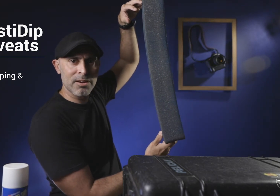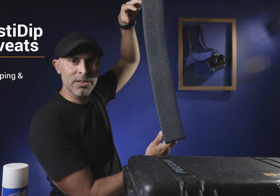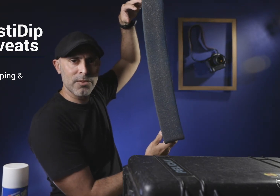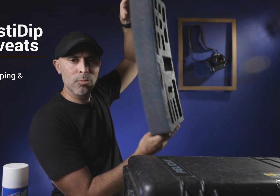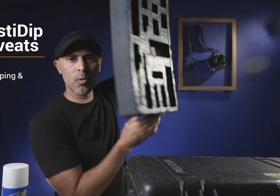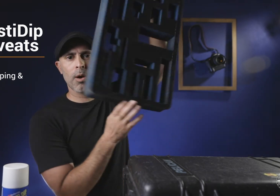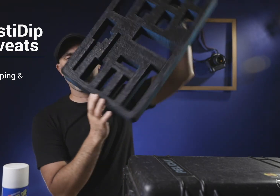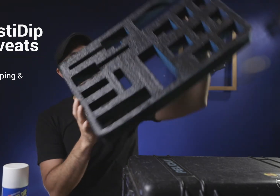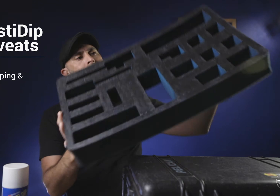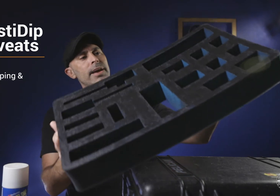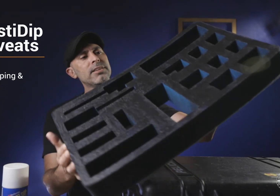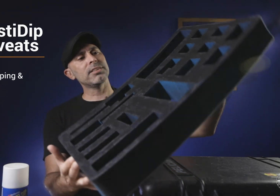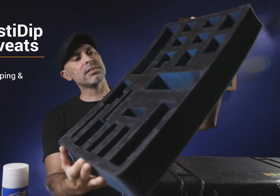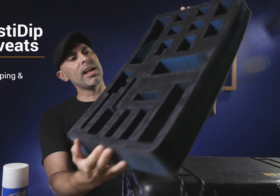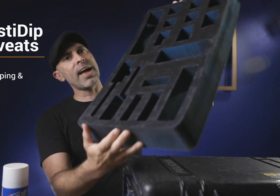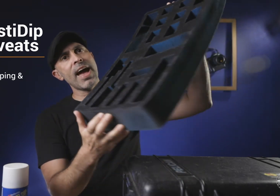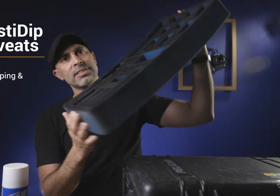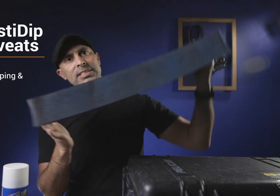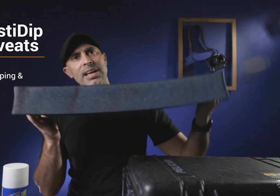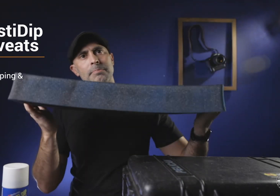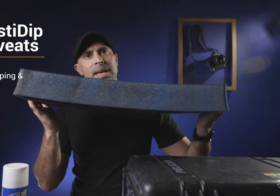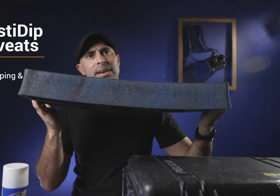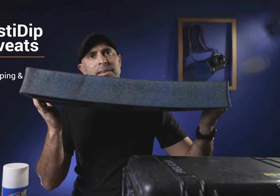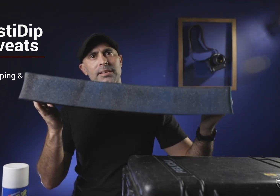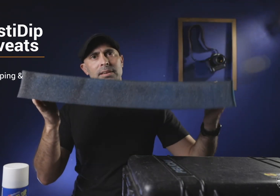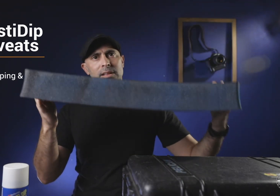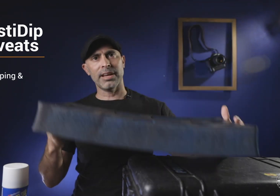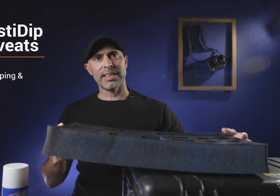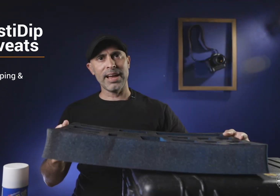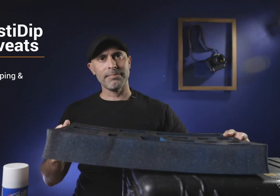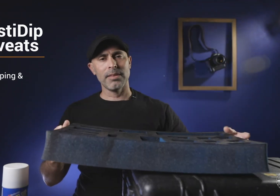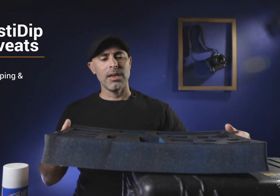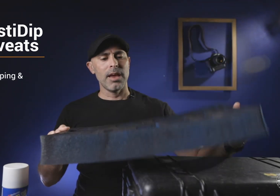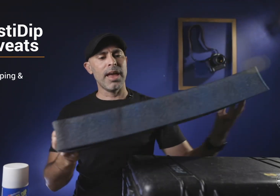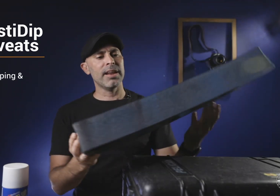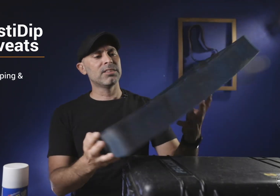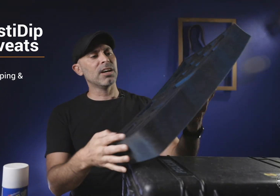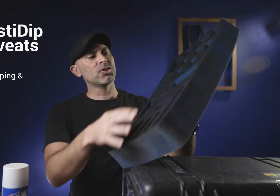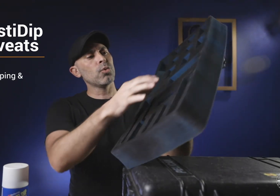and the foam core it does kind of have a slight Bend like that and it does sort